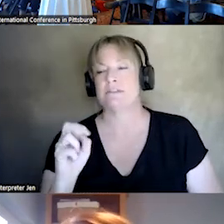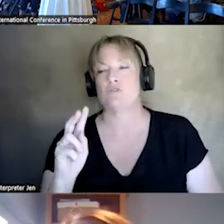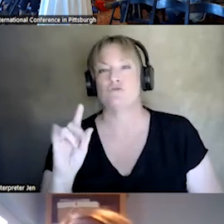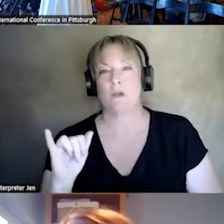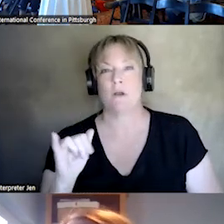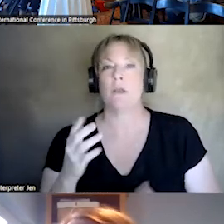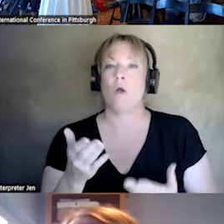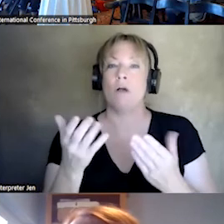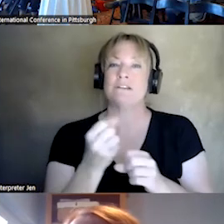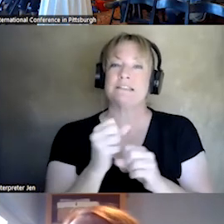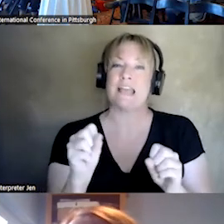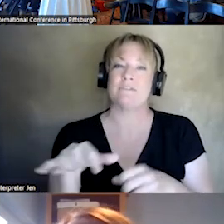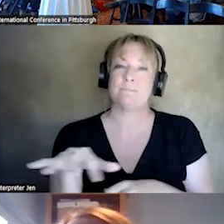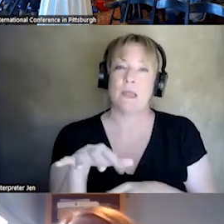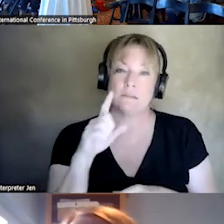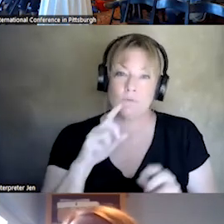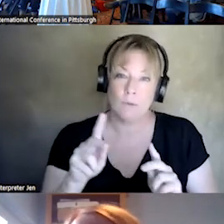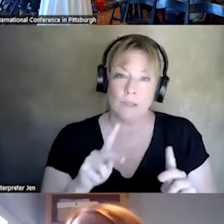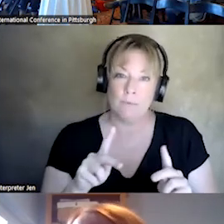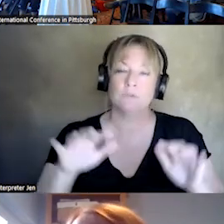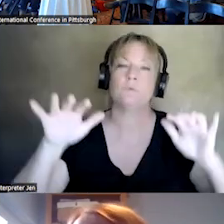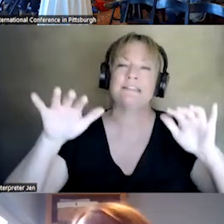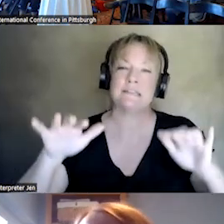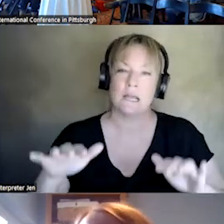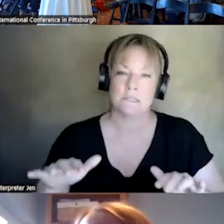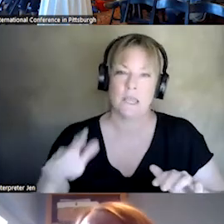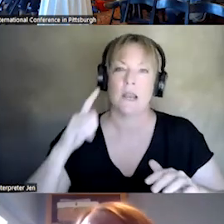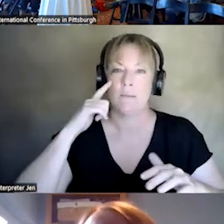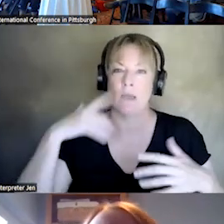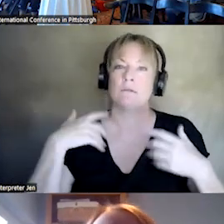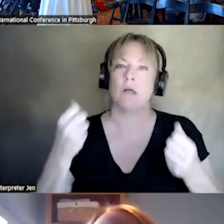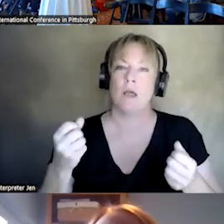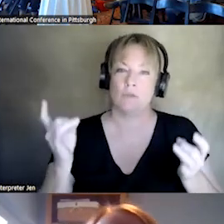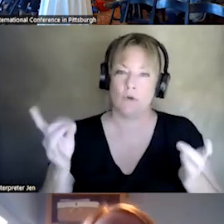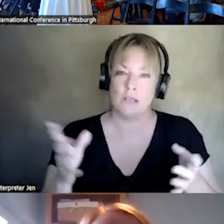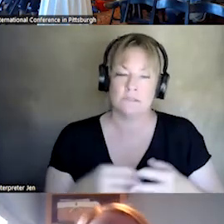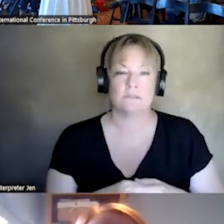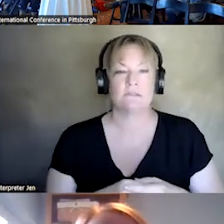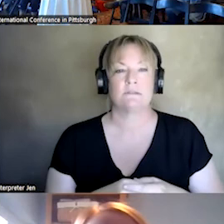SPACE FOR PEOPLE TO DE ESCALATE THEIR MENTAL HEALTH CRISIS. ESSENTIALLY IF SOMEBODY CALLS